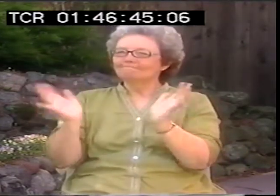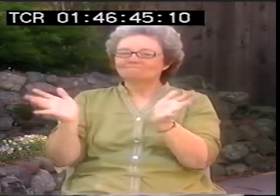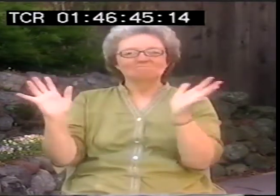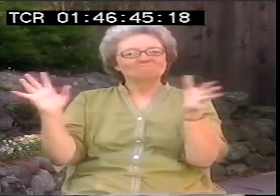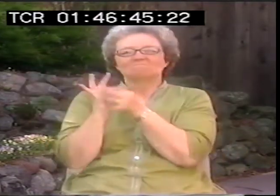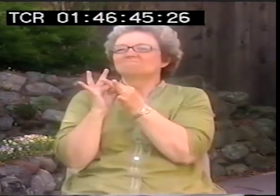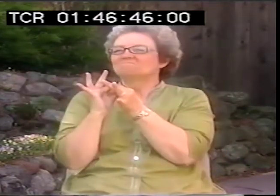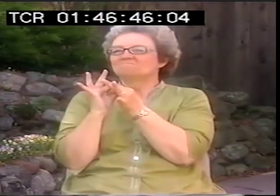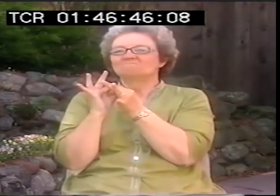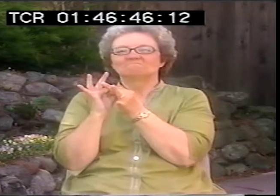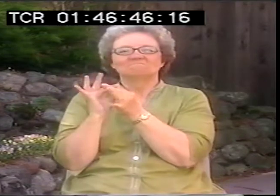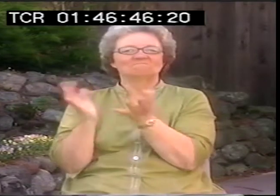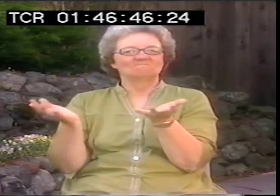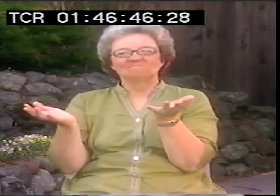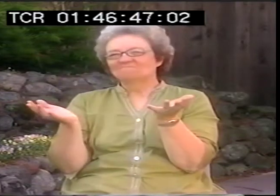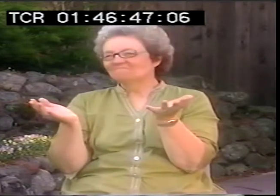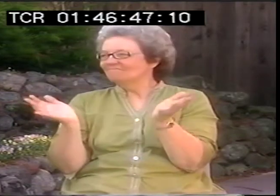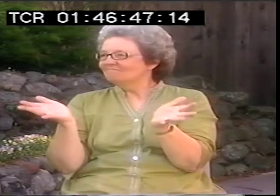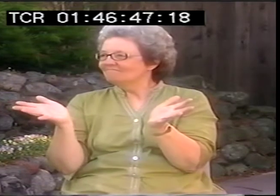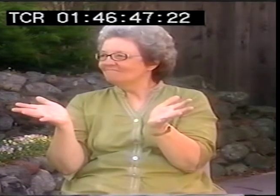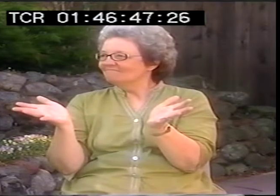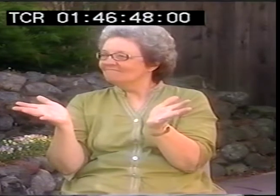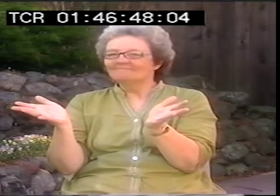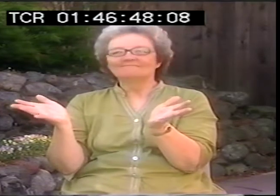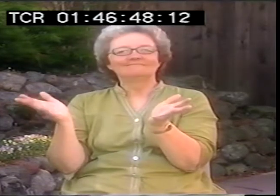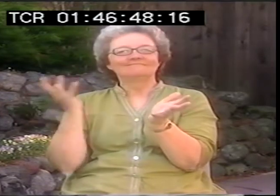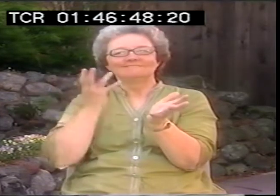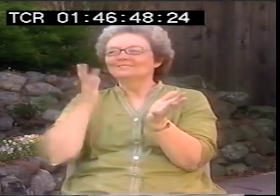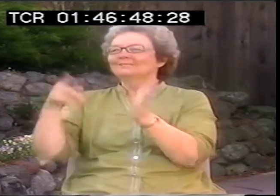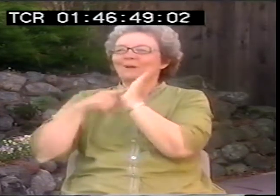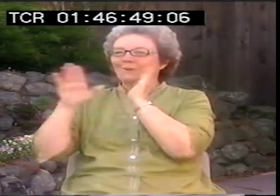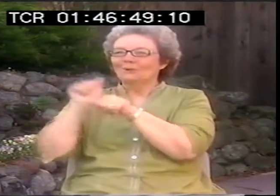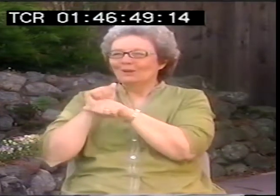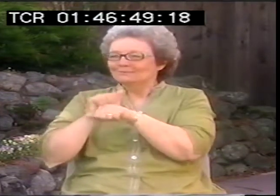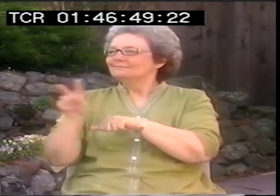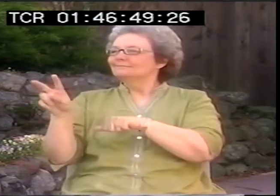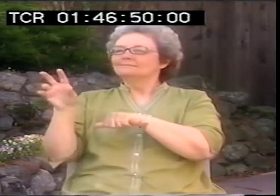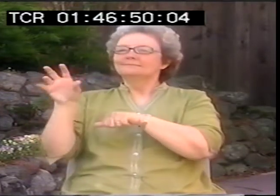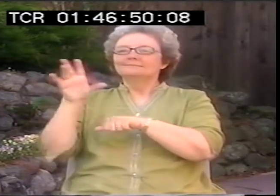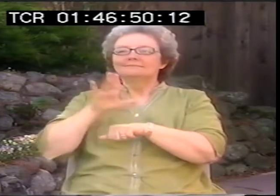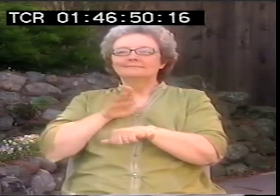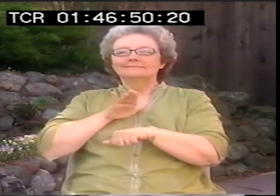Wait a minute, who was with me? I don't know. Someone. I went with some people. And I met Valli.